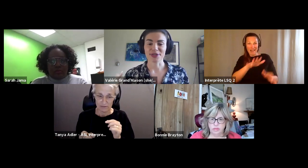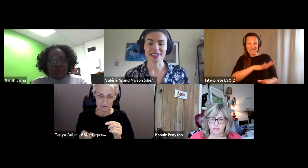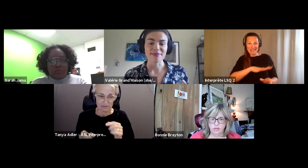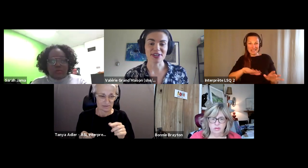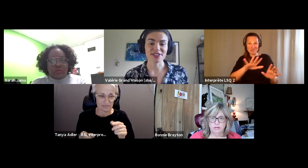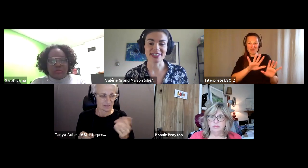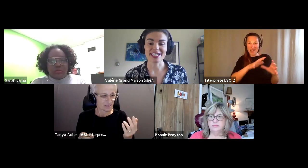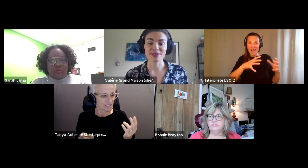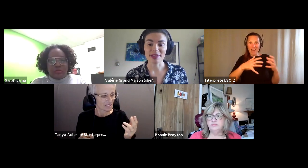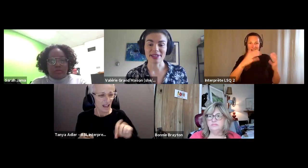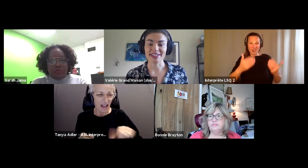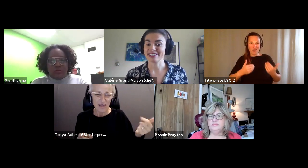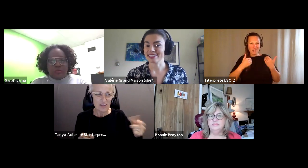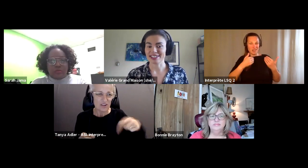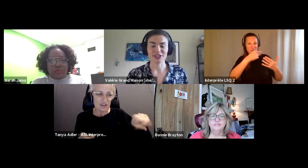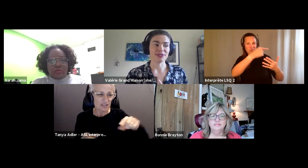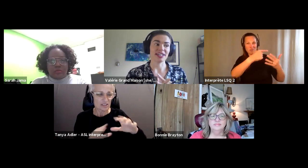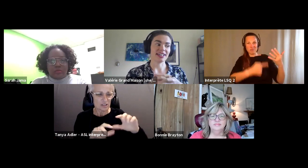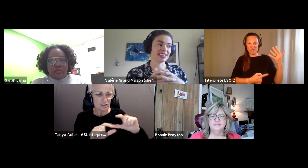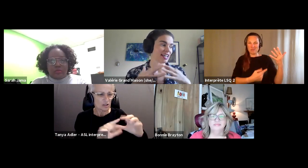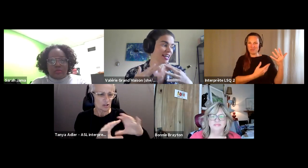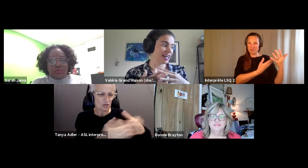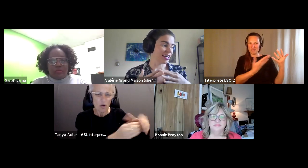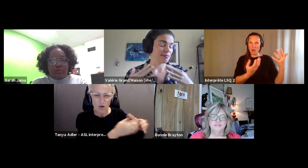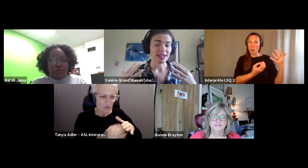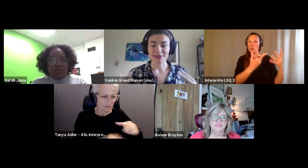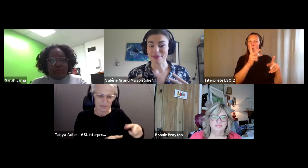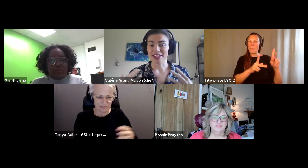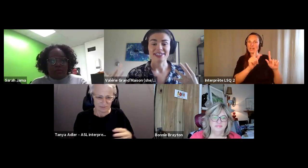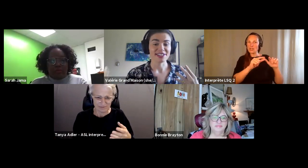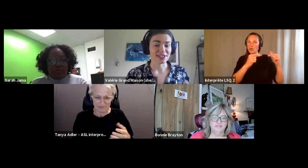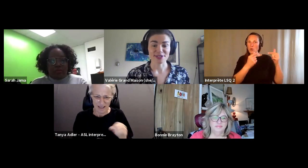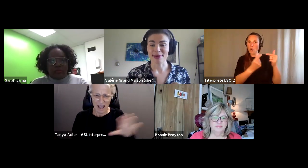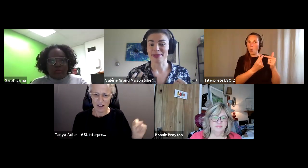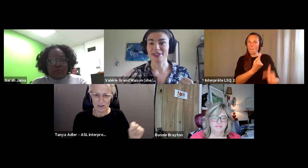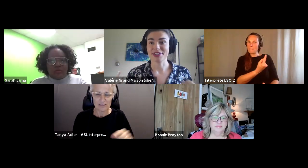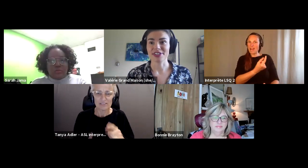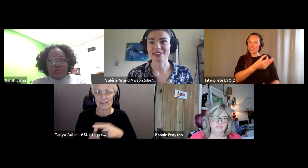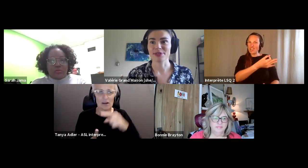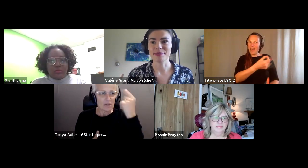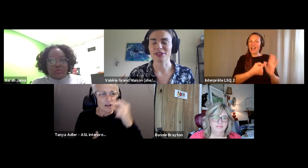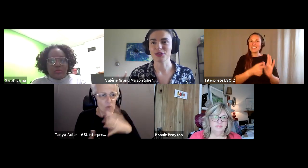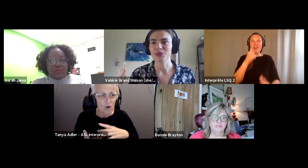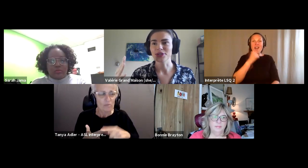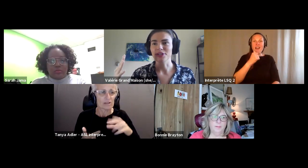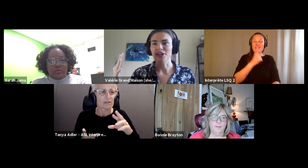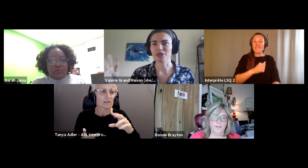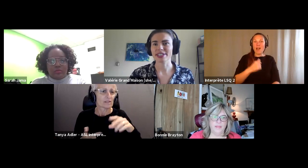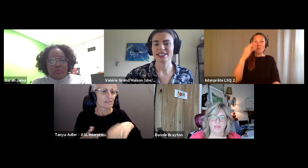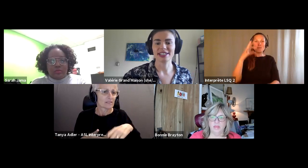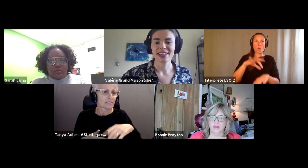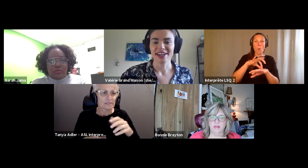Valérie Grand’Maison (she/elle): Historically marginalized women, including black women indigenous women and visualize women who were already.